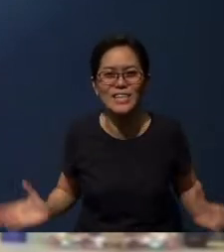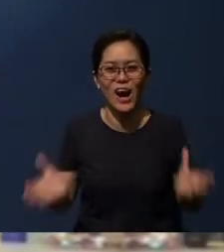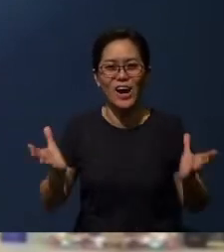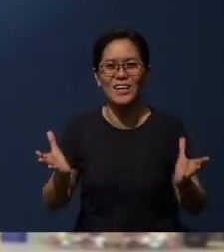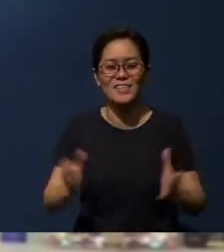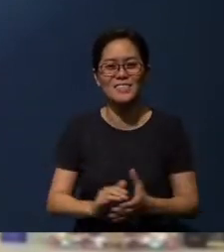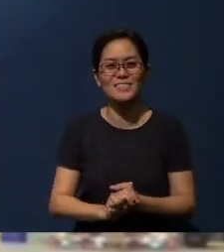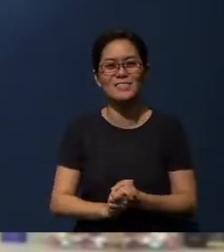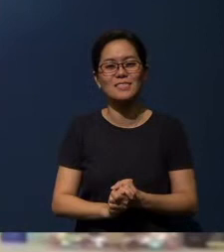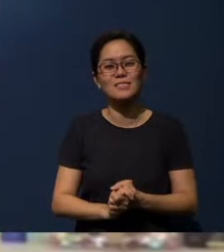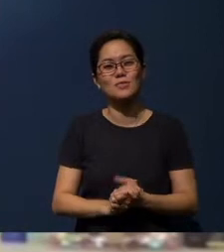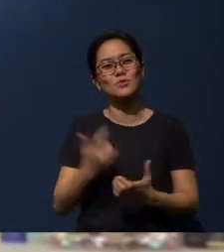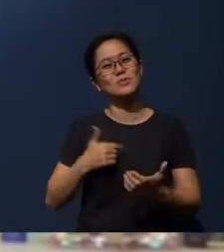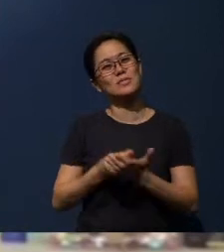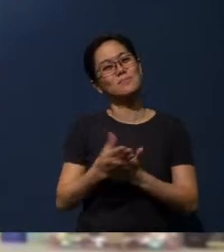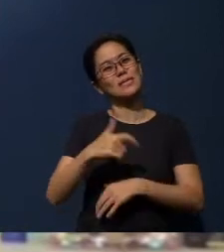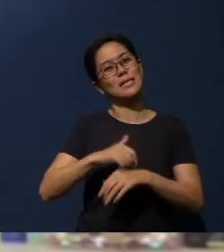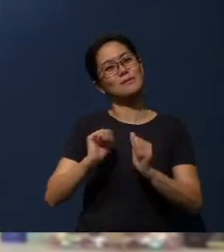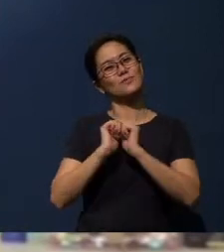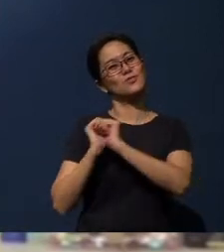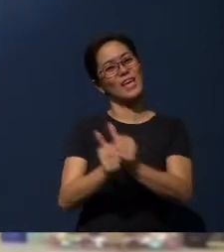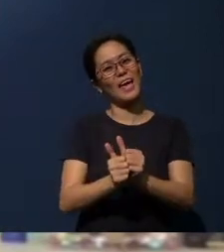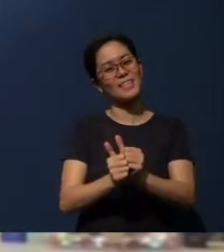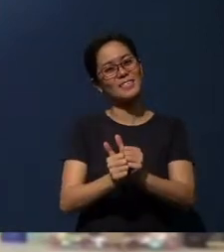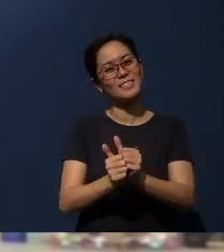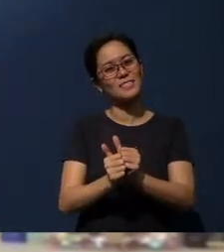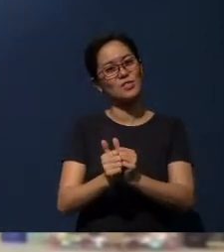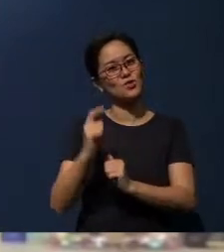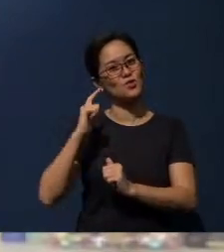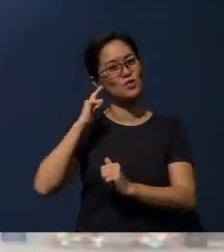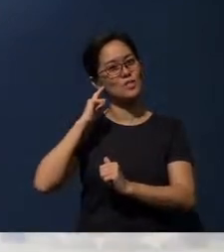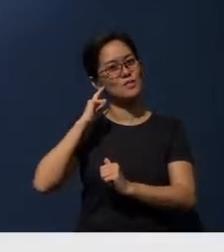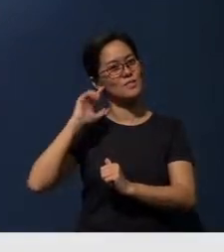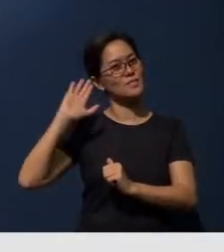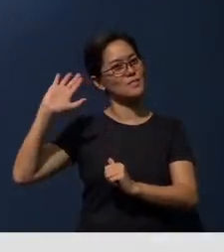as we spend this time together, listening to His word.